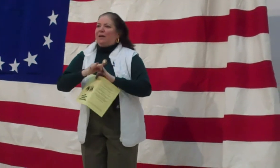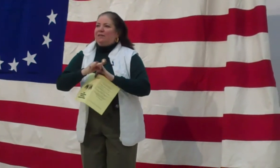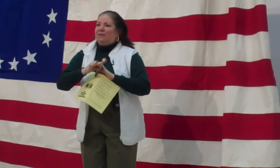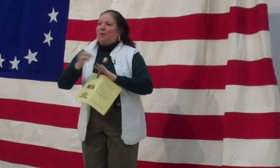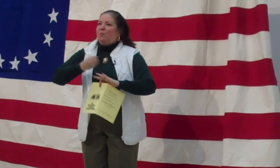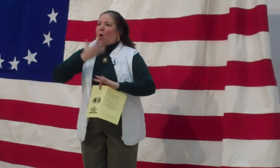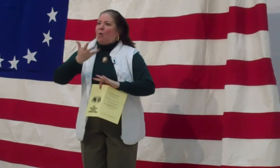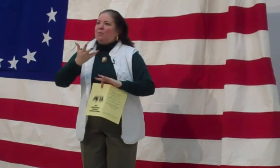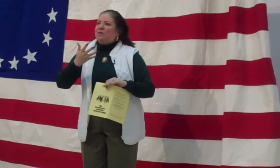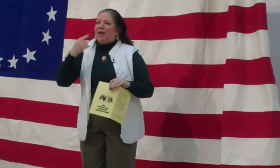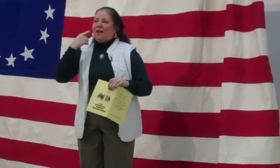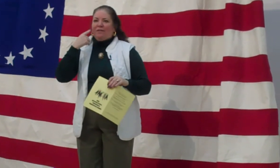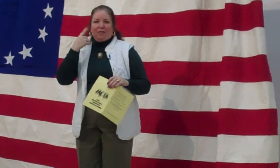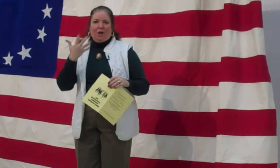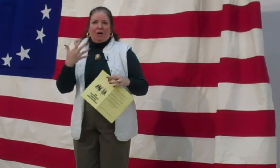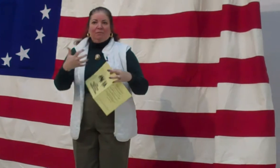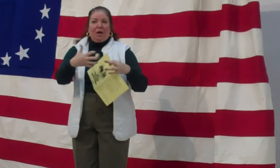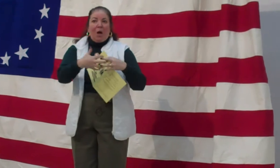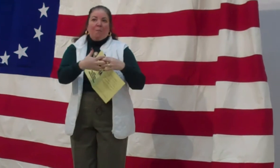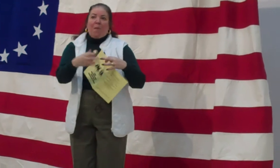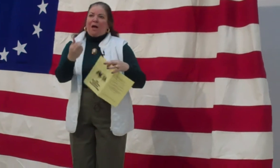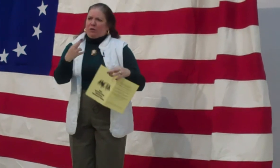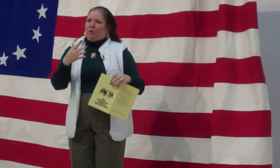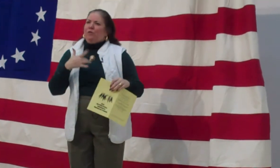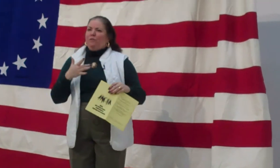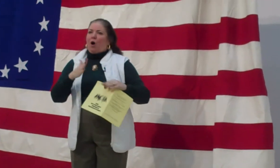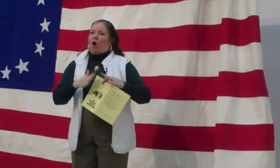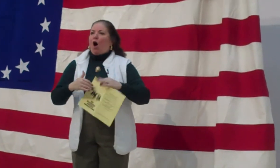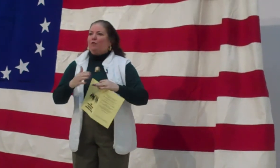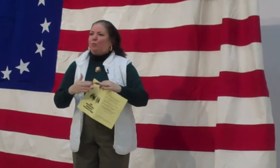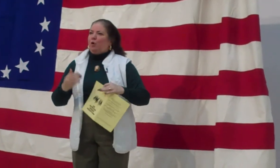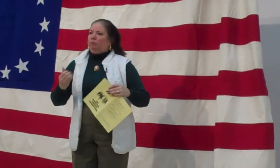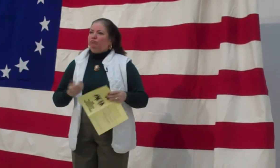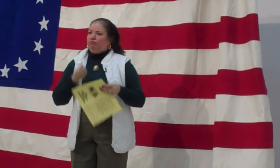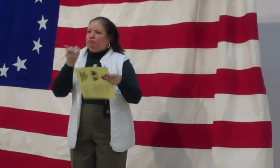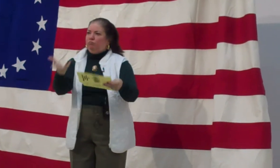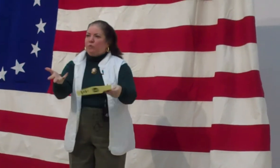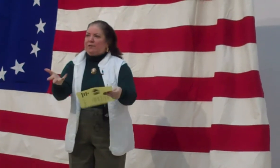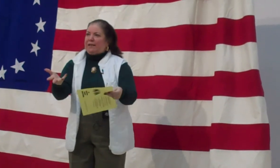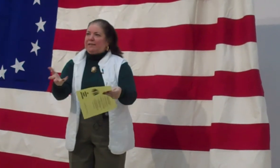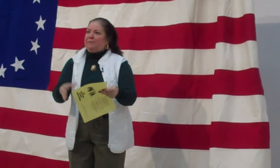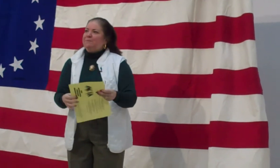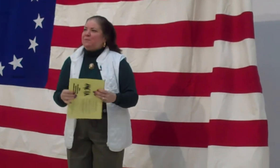Some people have picked poems that they thought matched, really felt comfortable presenting.